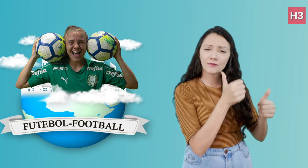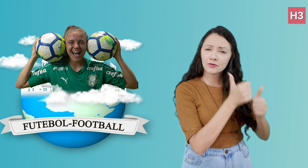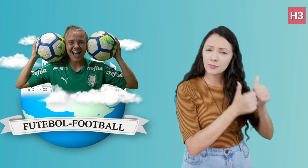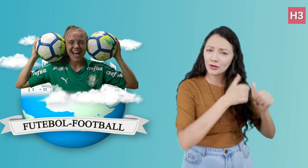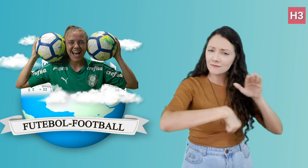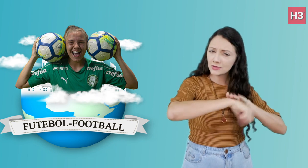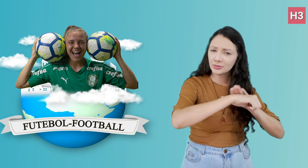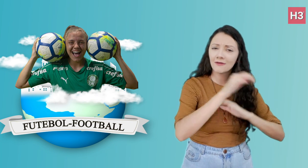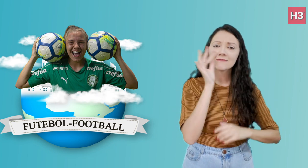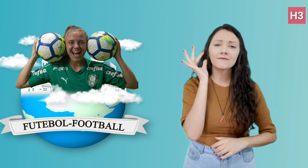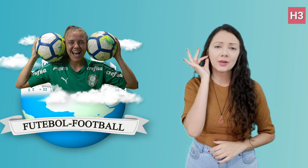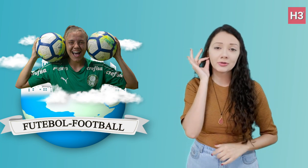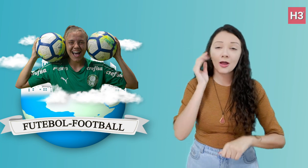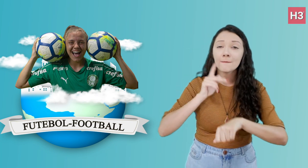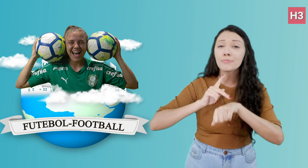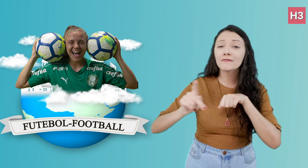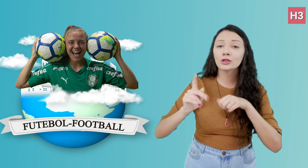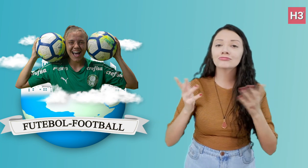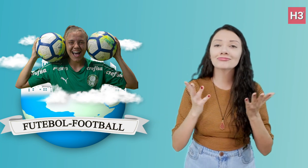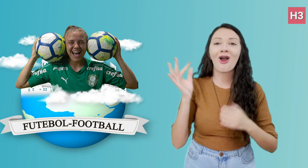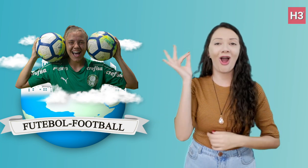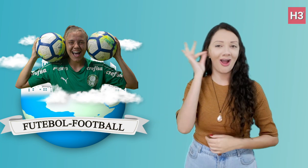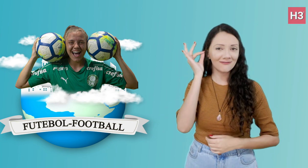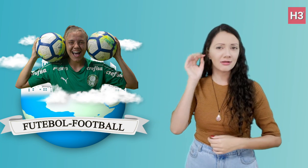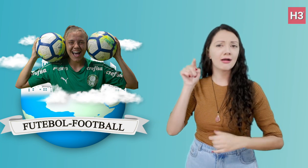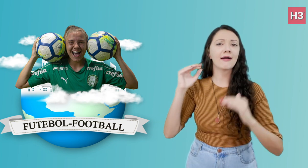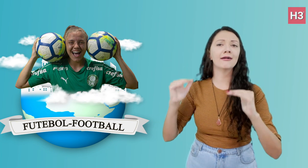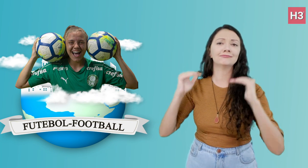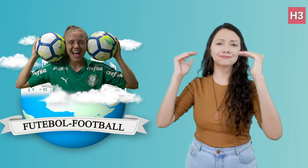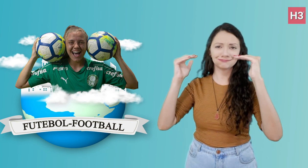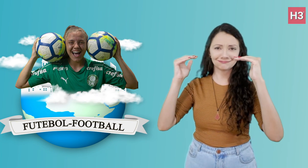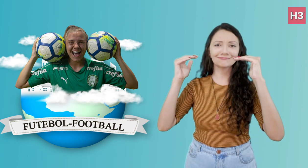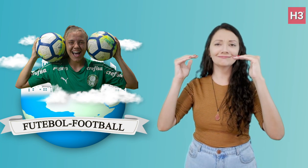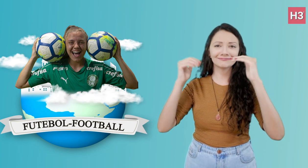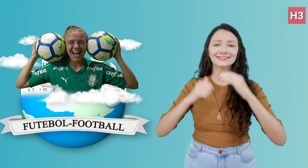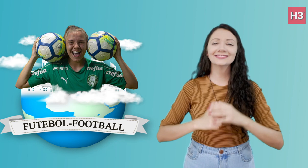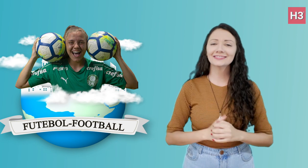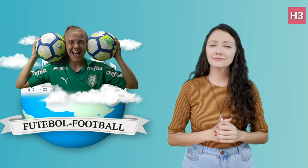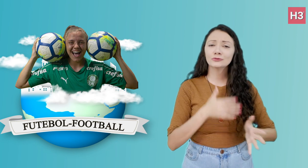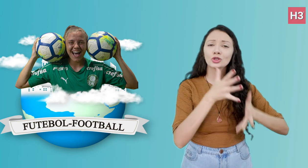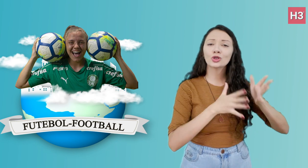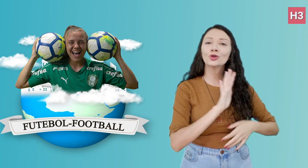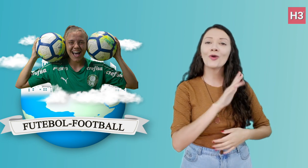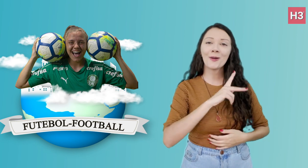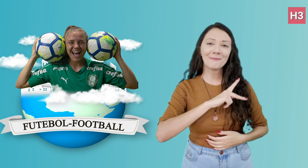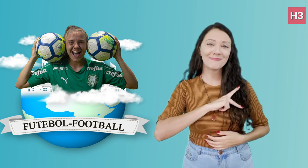to play on the Palmeiras professional women's